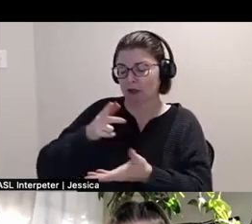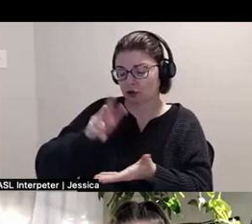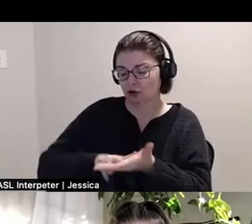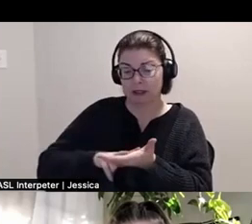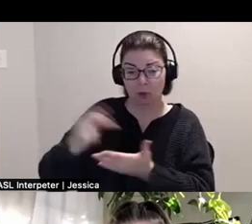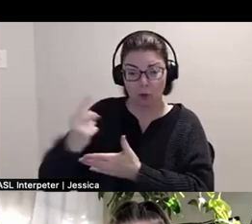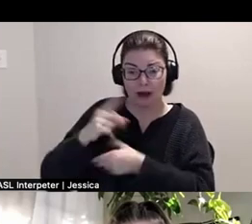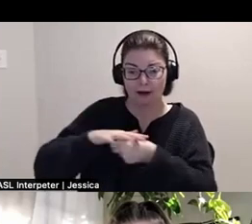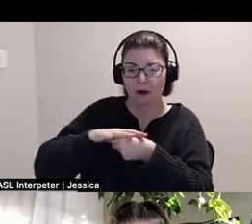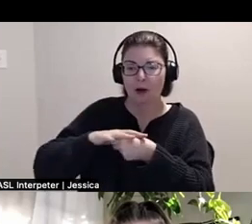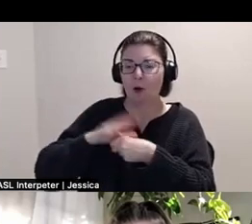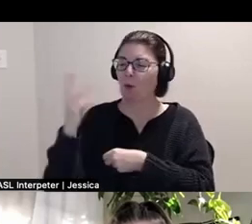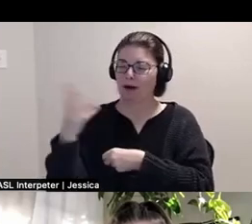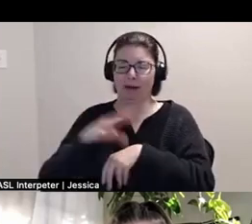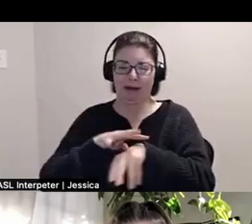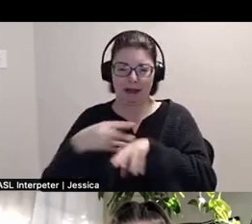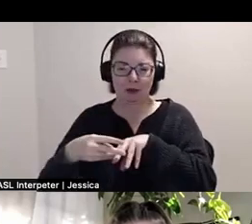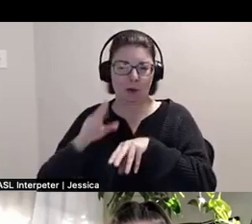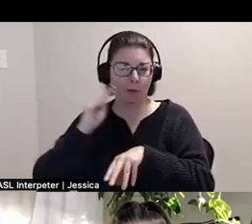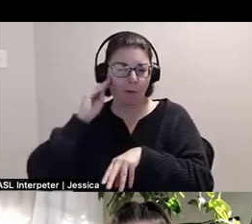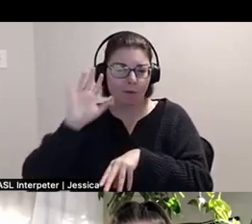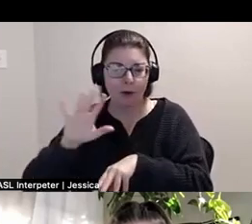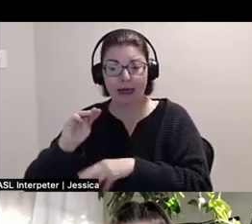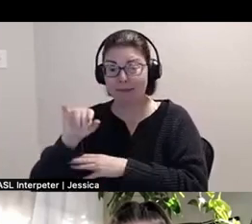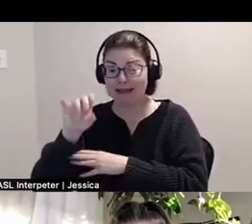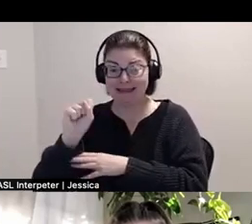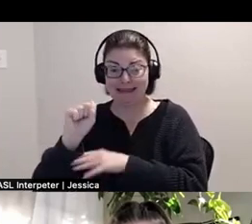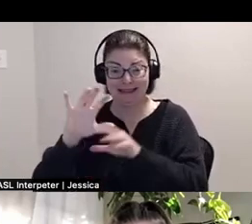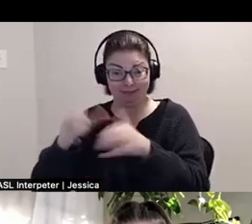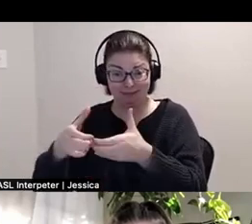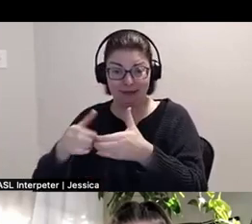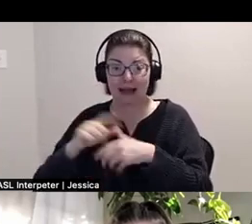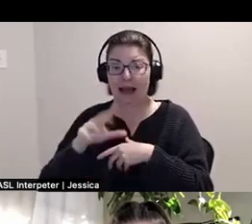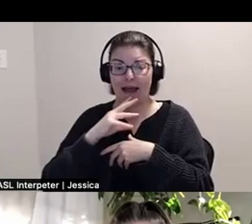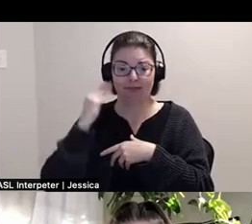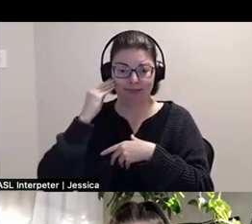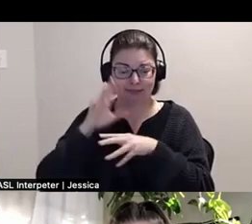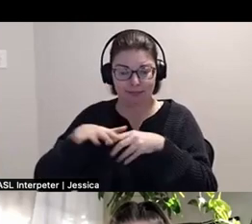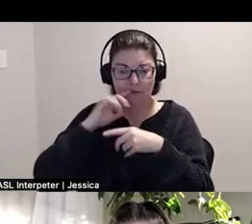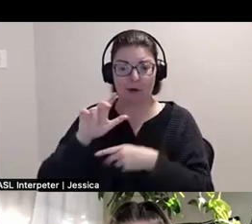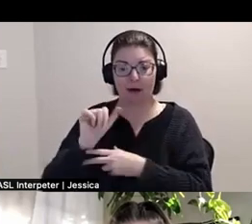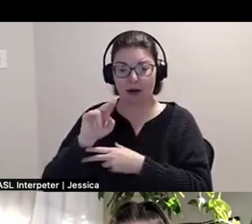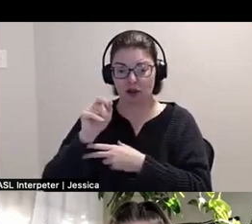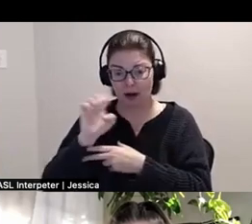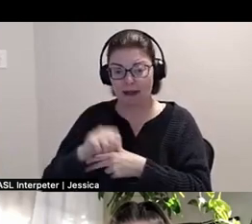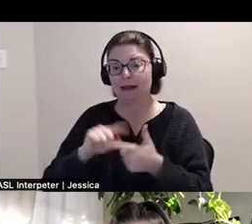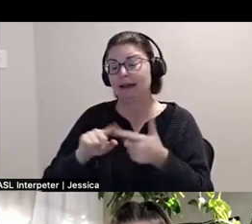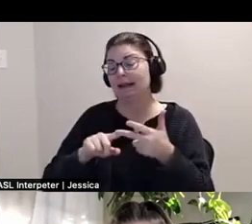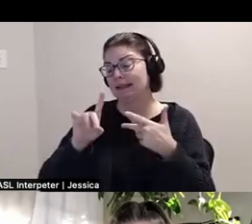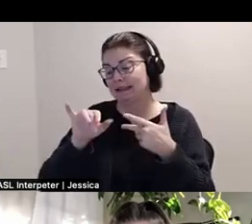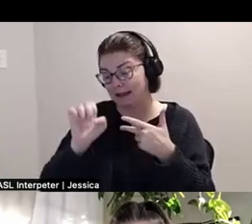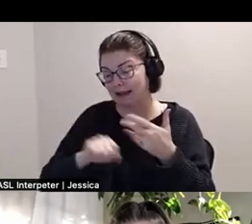home of the Métis Nation and the traditional territory of the Anishinaabe, Dene, Cree, Dakota,